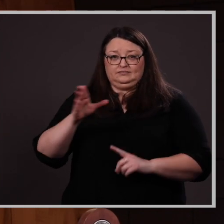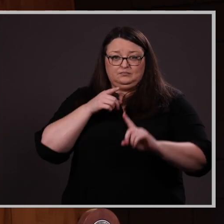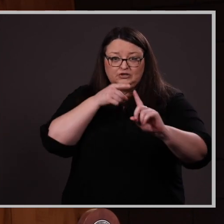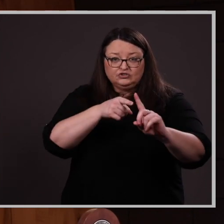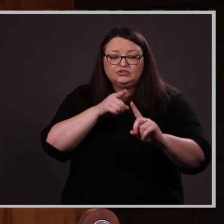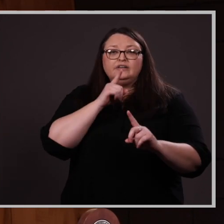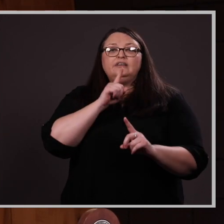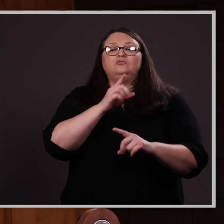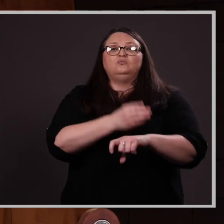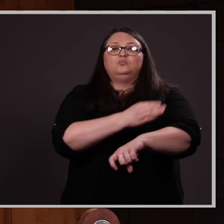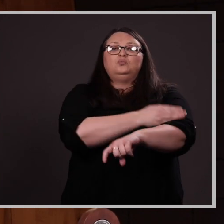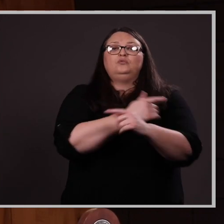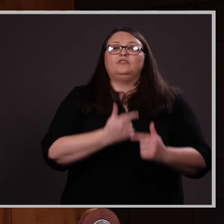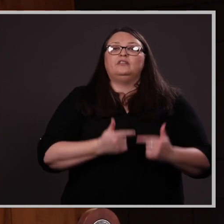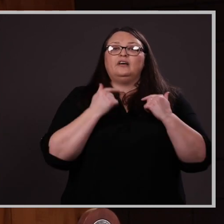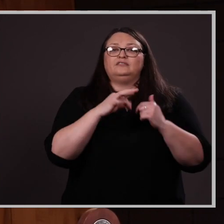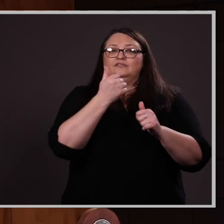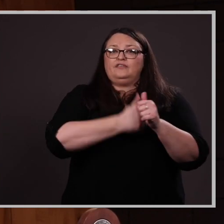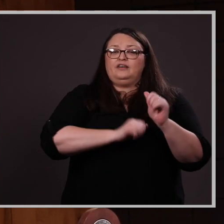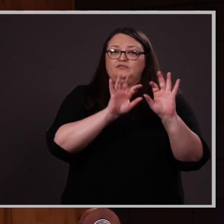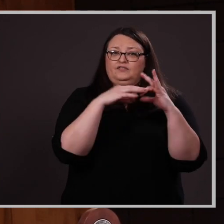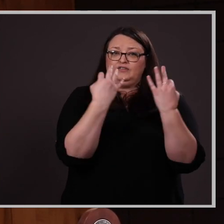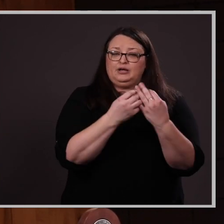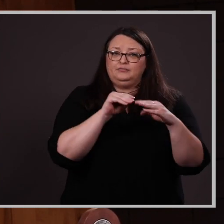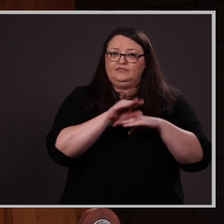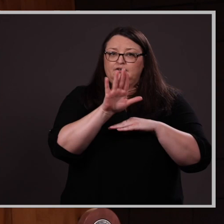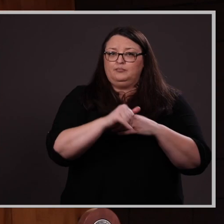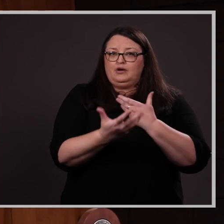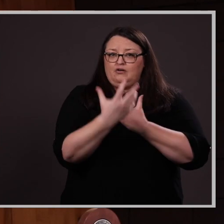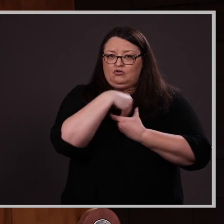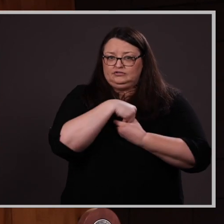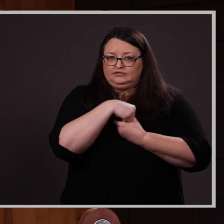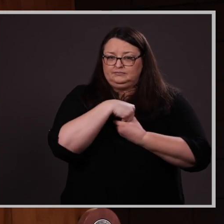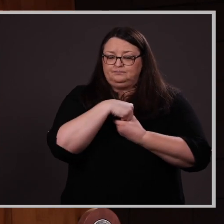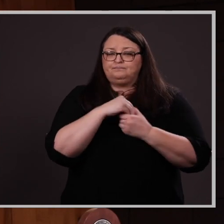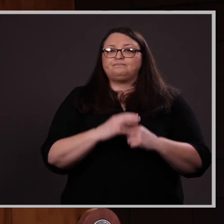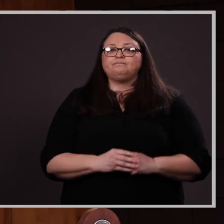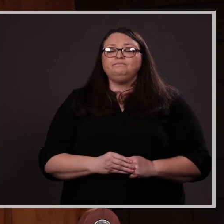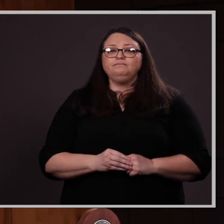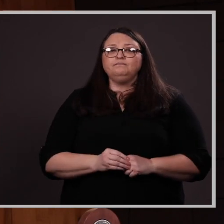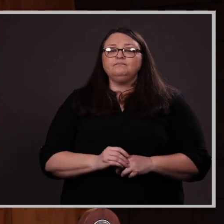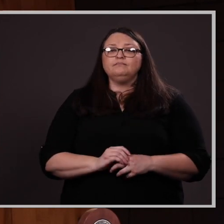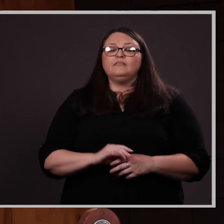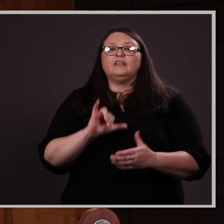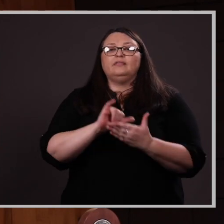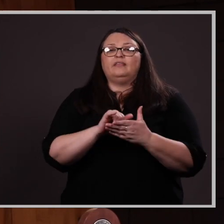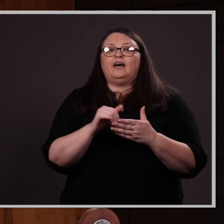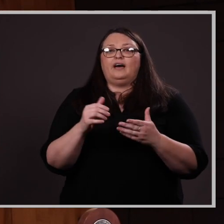is to improve the lives of every family affected by autism. This brings together her passion